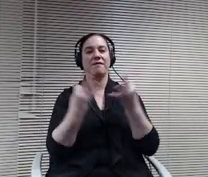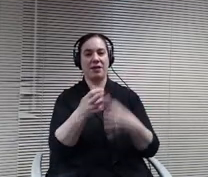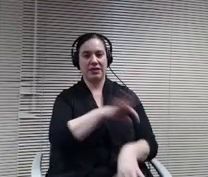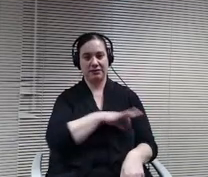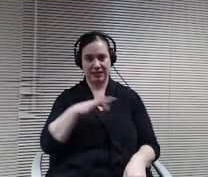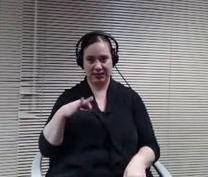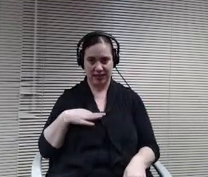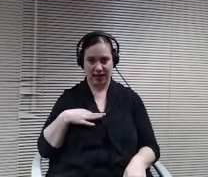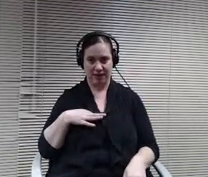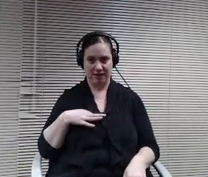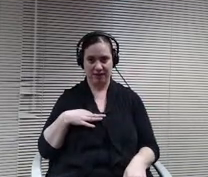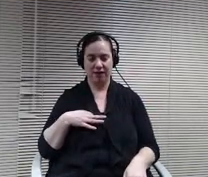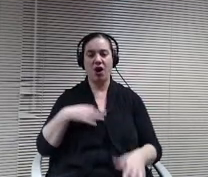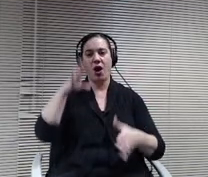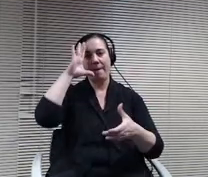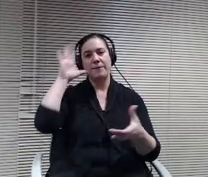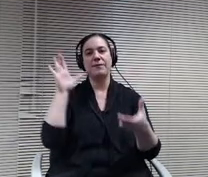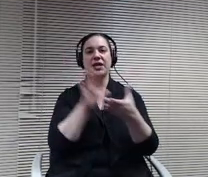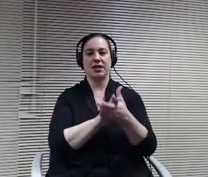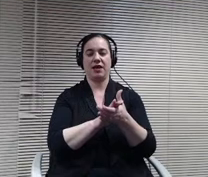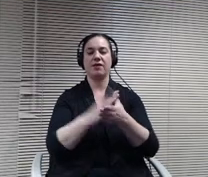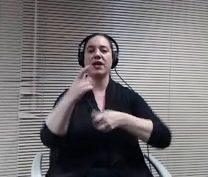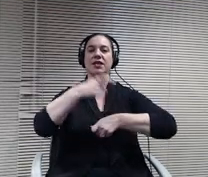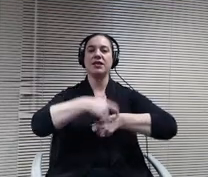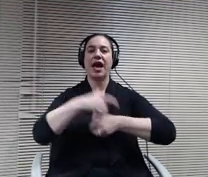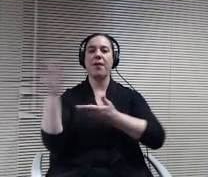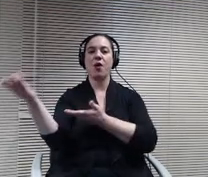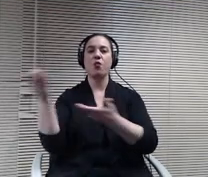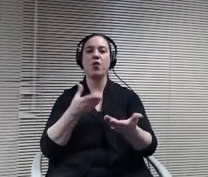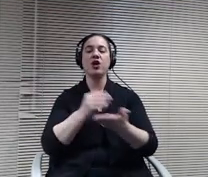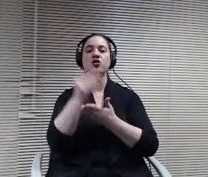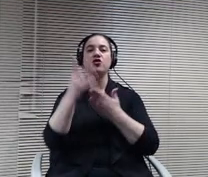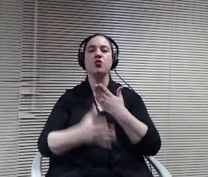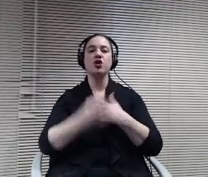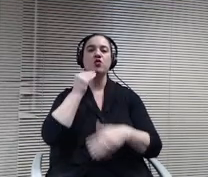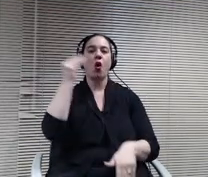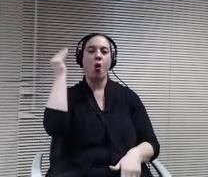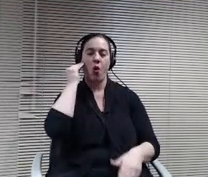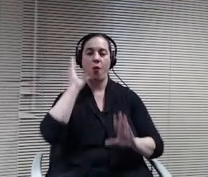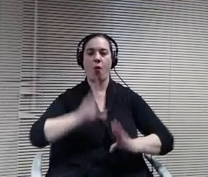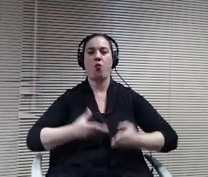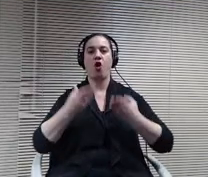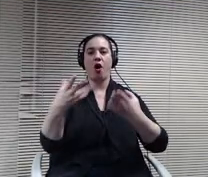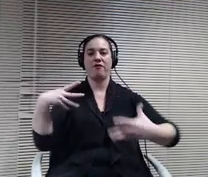bring our students home and offer them engaging, relevant and community based programming as a